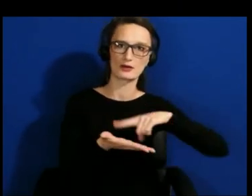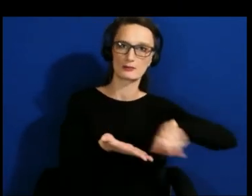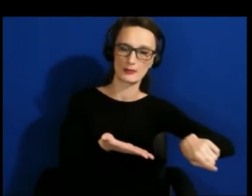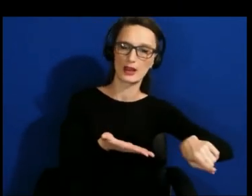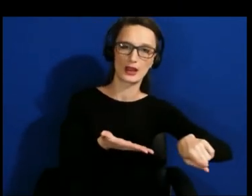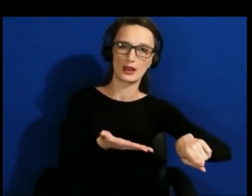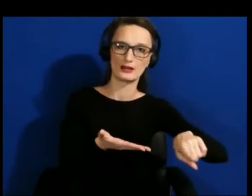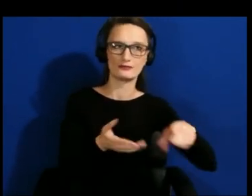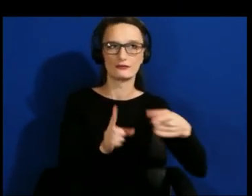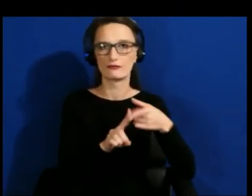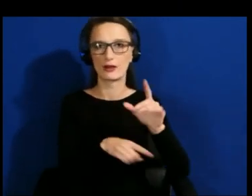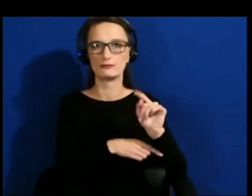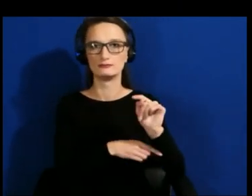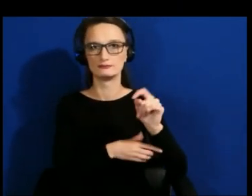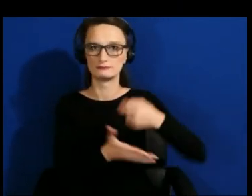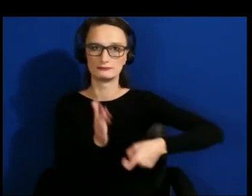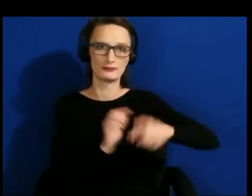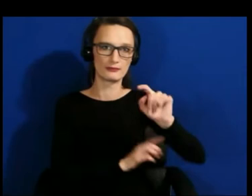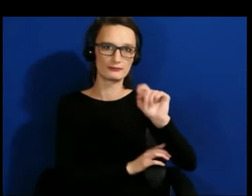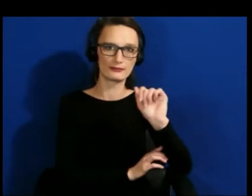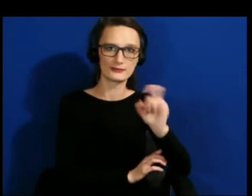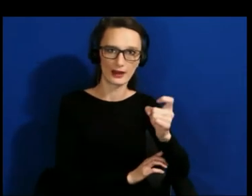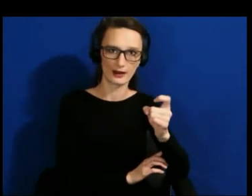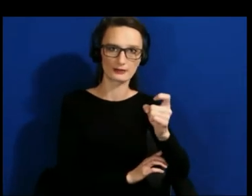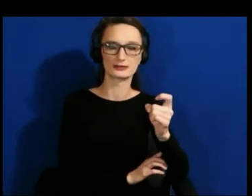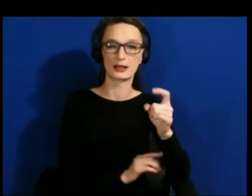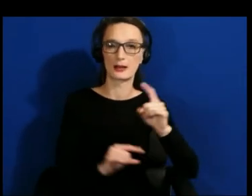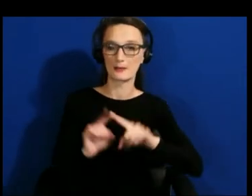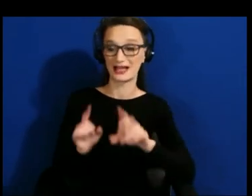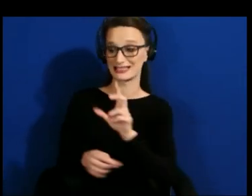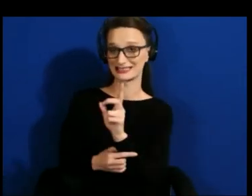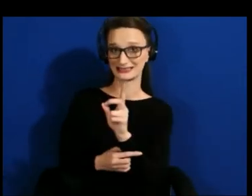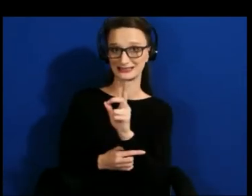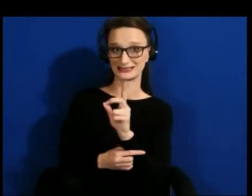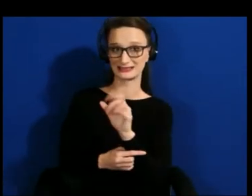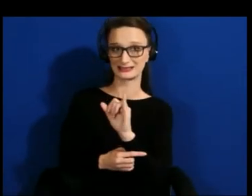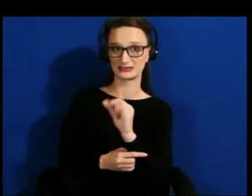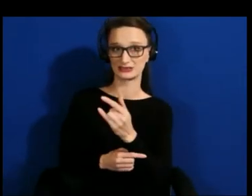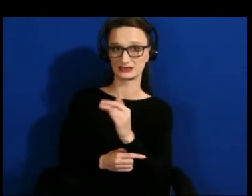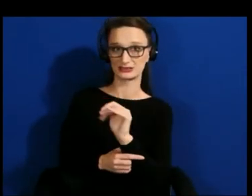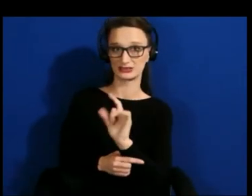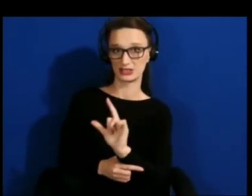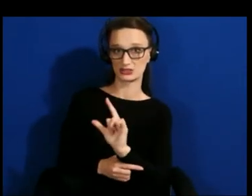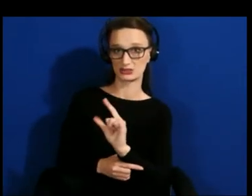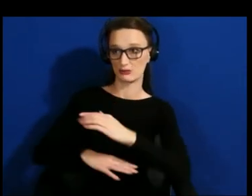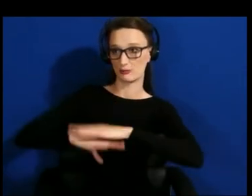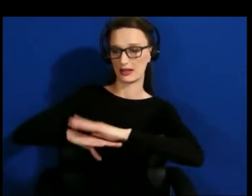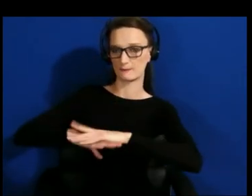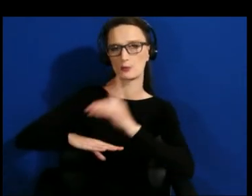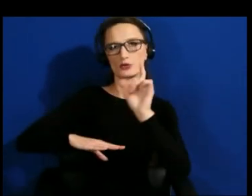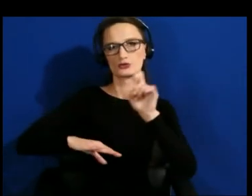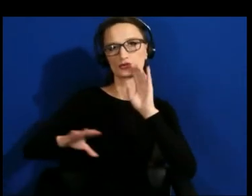where the digital platforms should be focusing much more and taking it seriously I think.